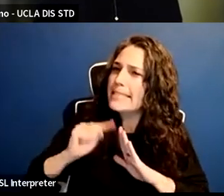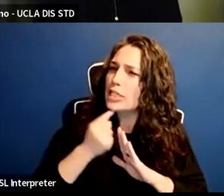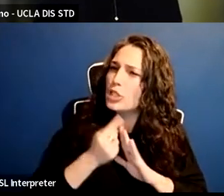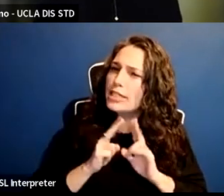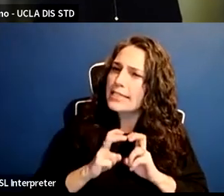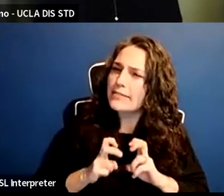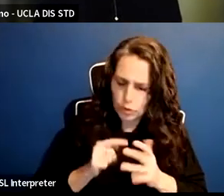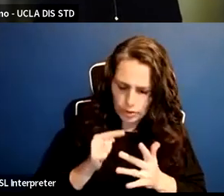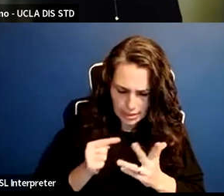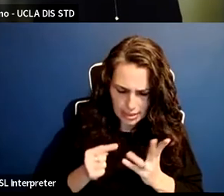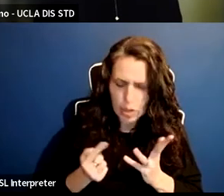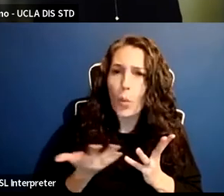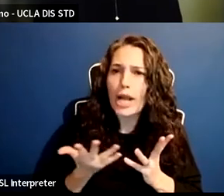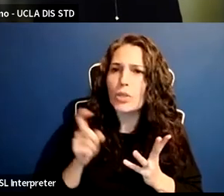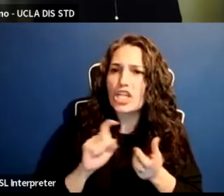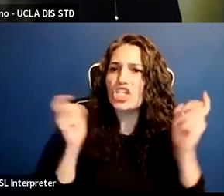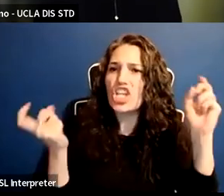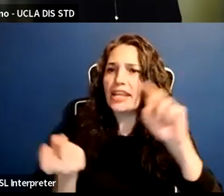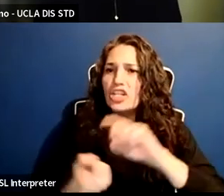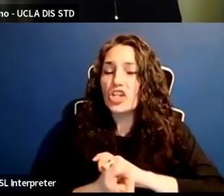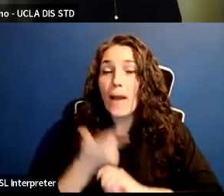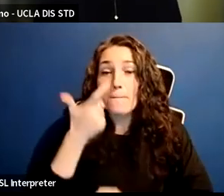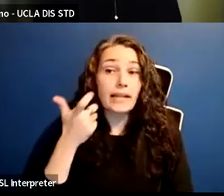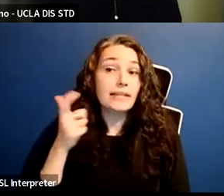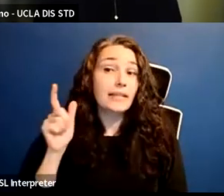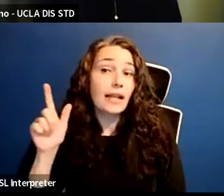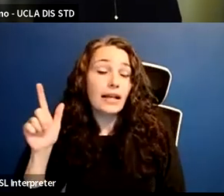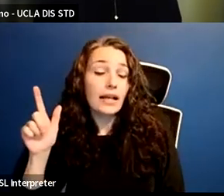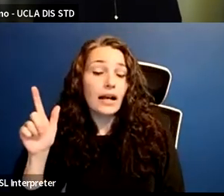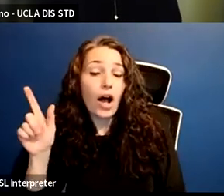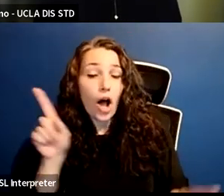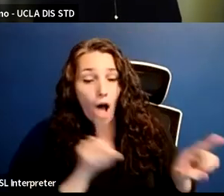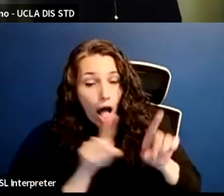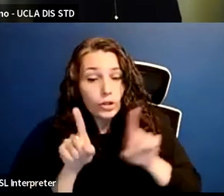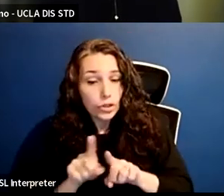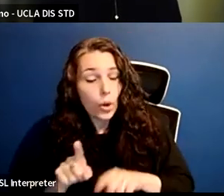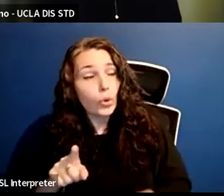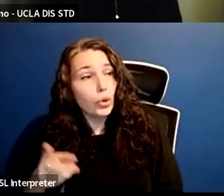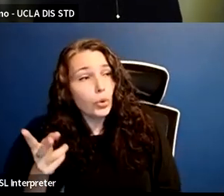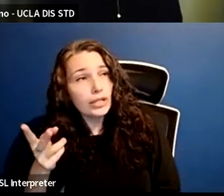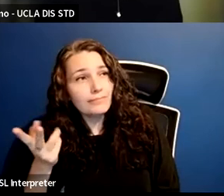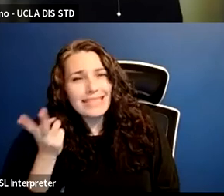'cause then you can also be looking at what the problem is and looking at what needs to be done,